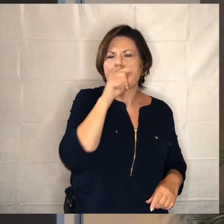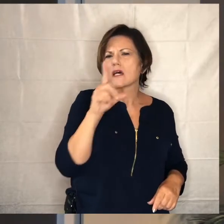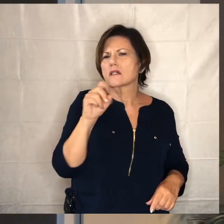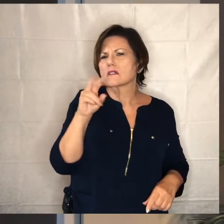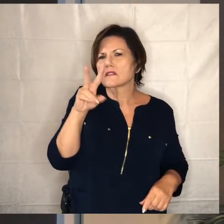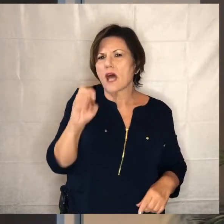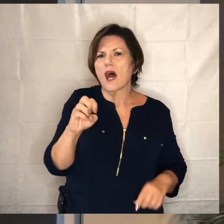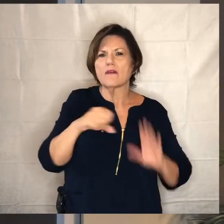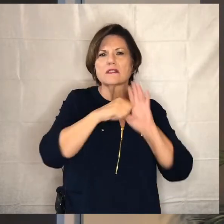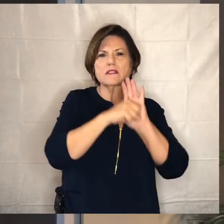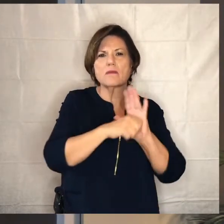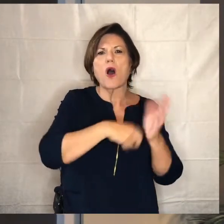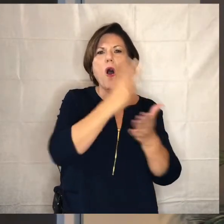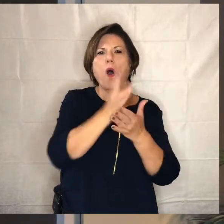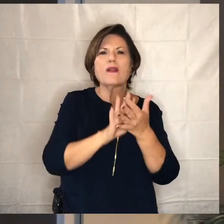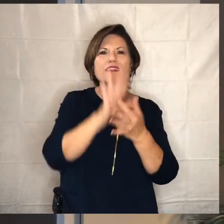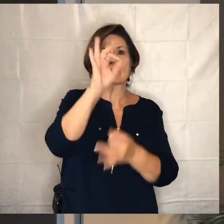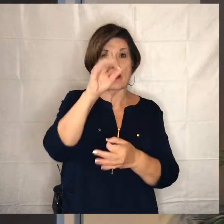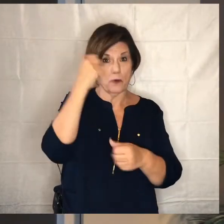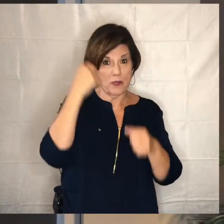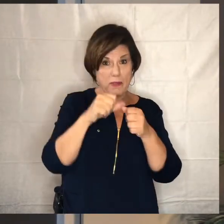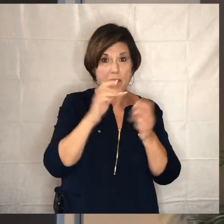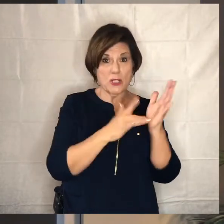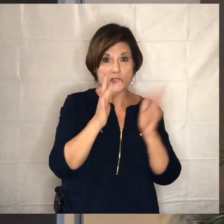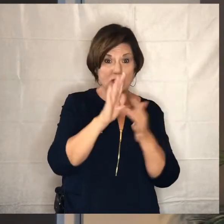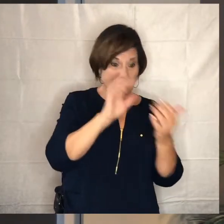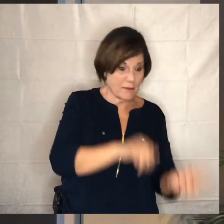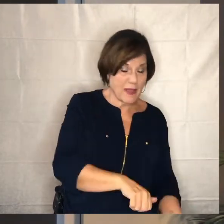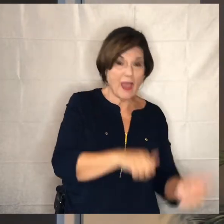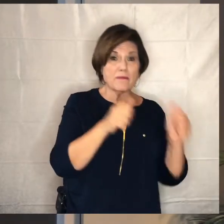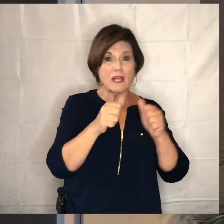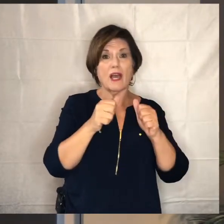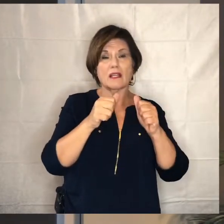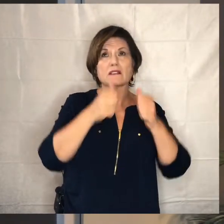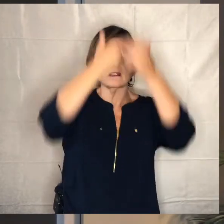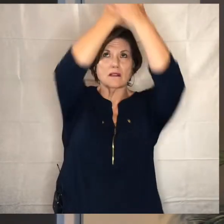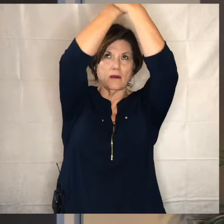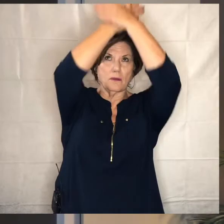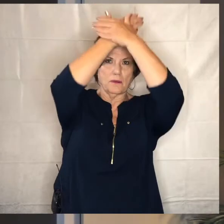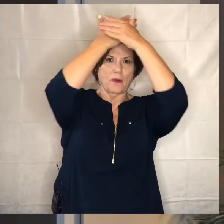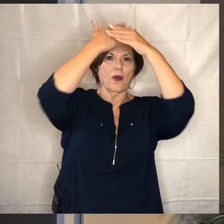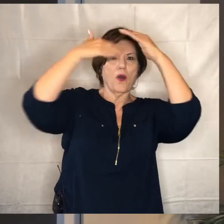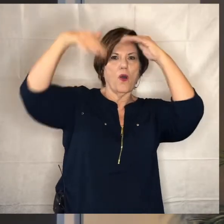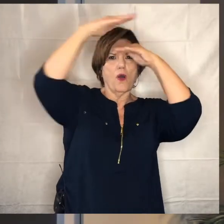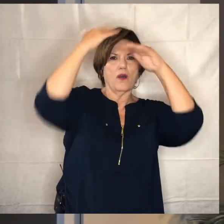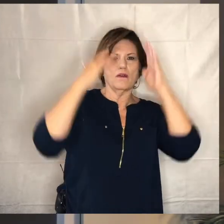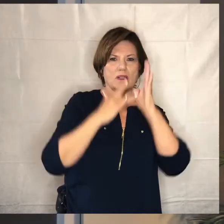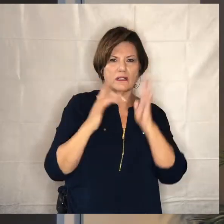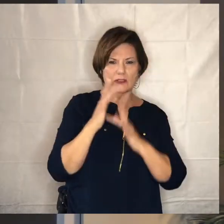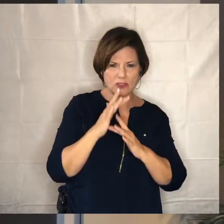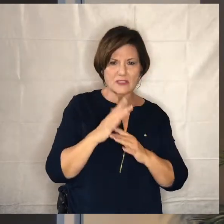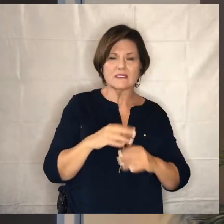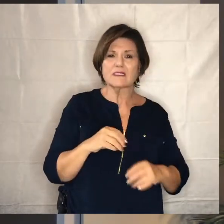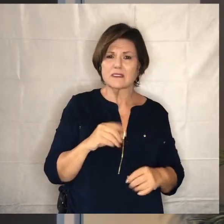symbolizes the holy spirit that there's a sense that the spirit of god is there so it's that we want to have the cunning of